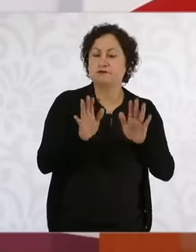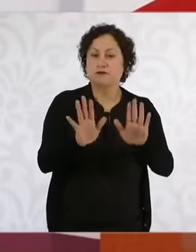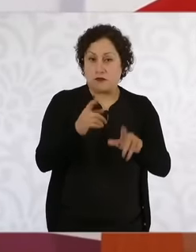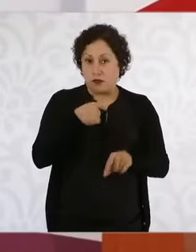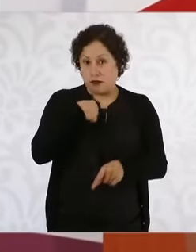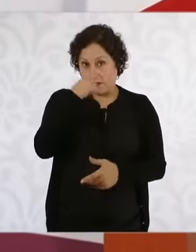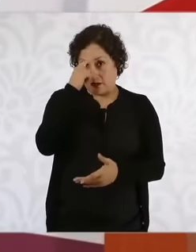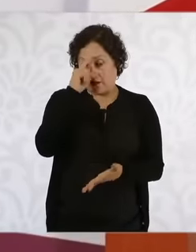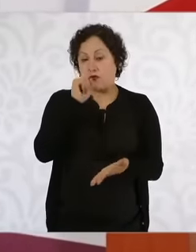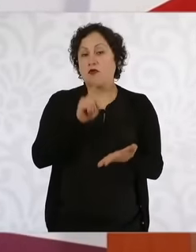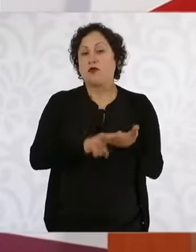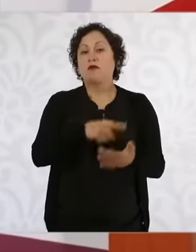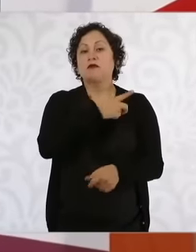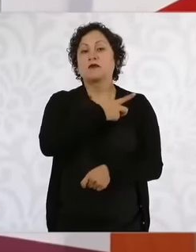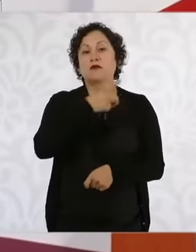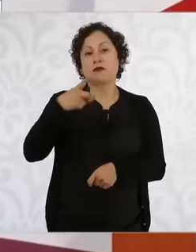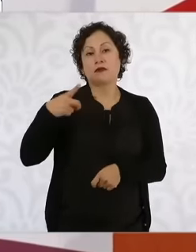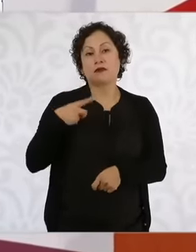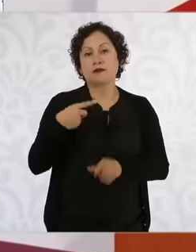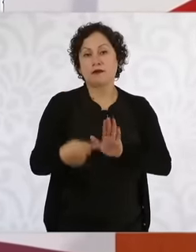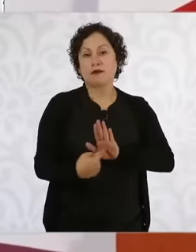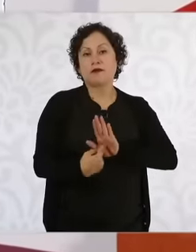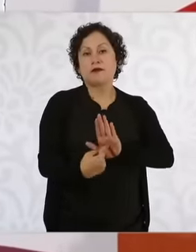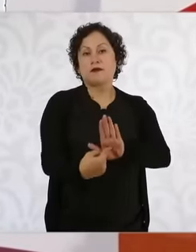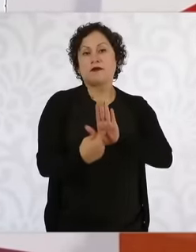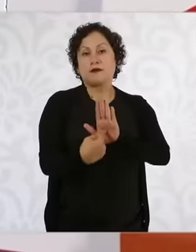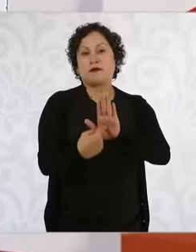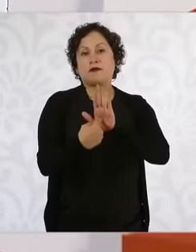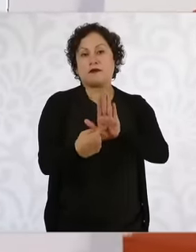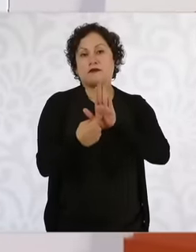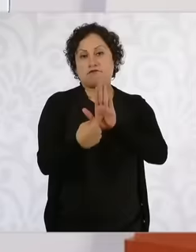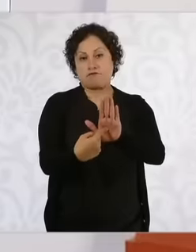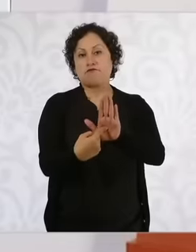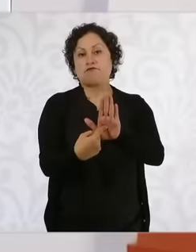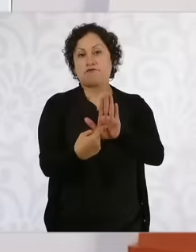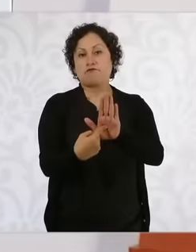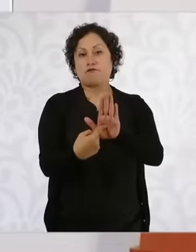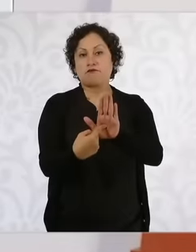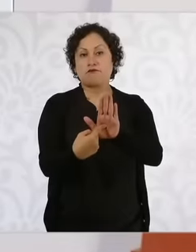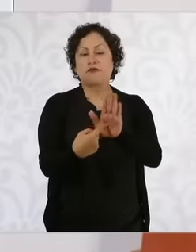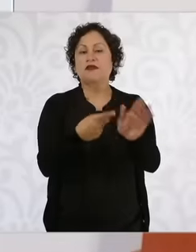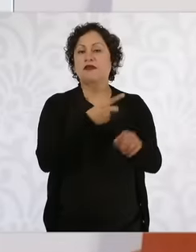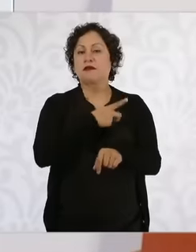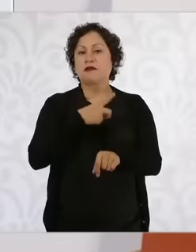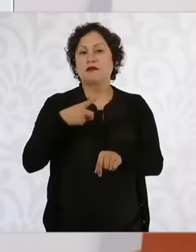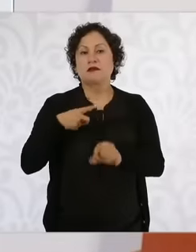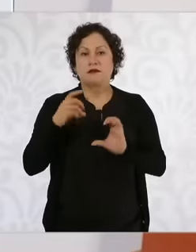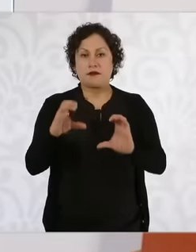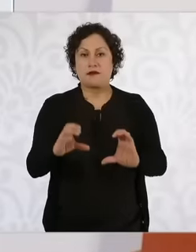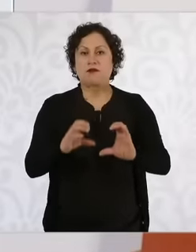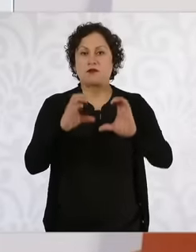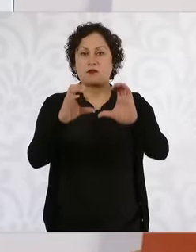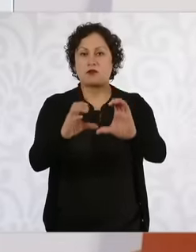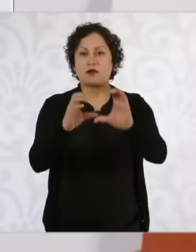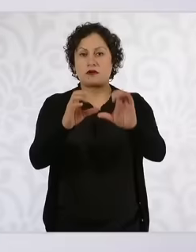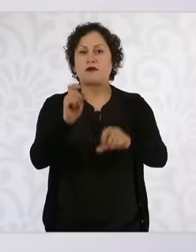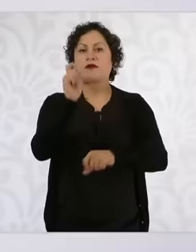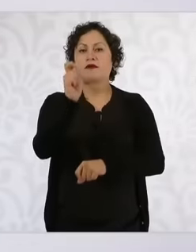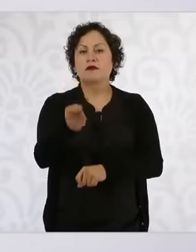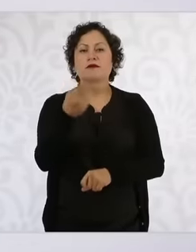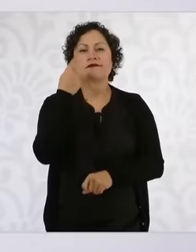by example, always taking care of ourselves. No, we do not believe in privileges